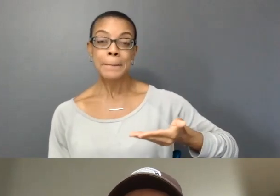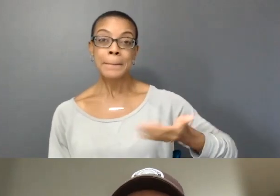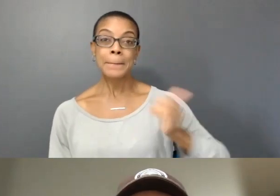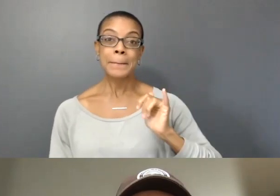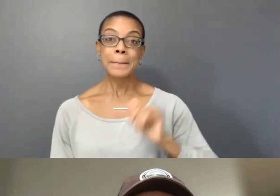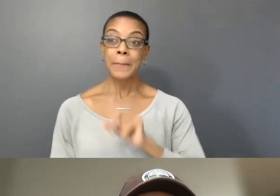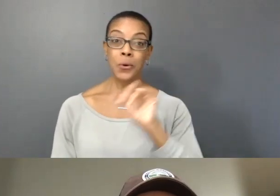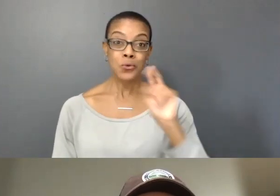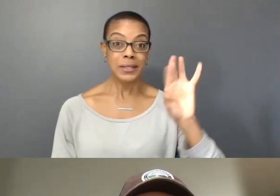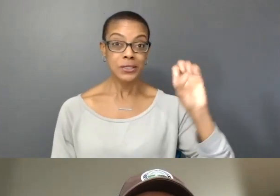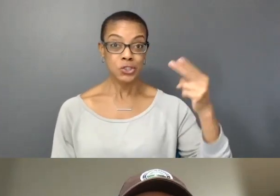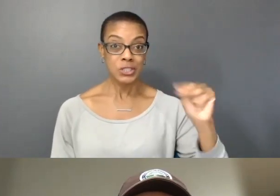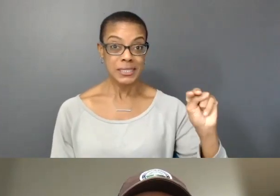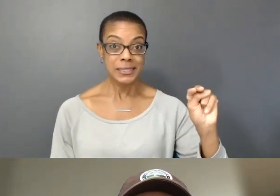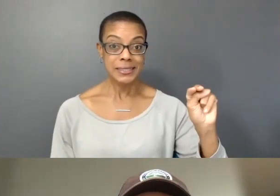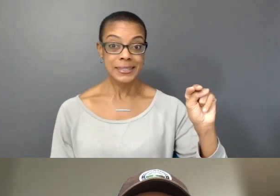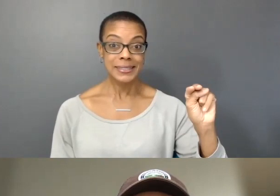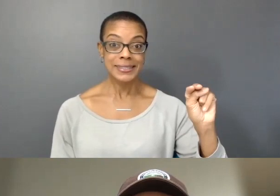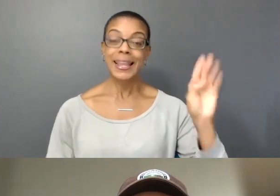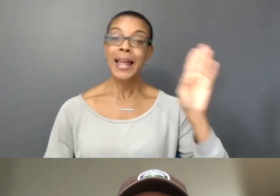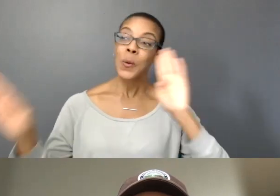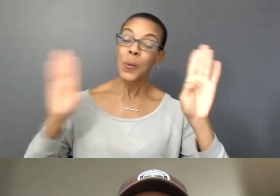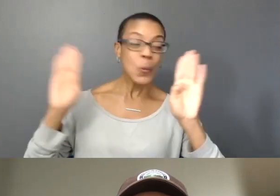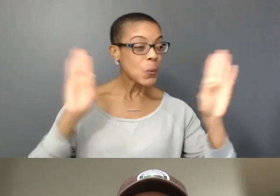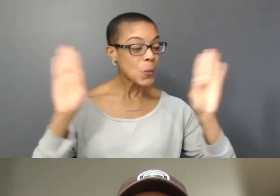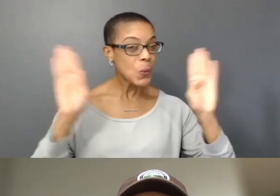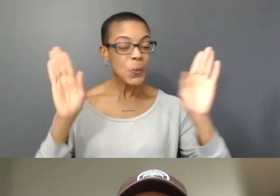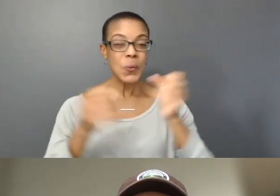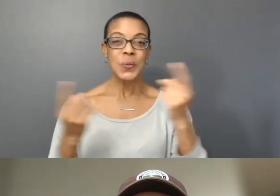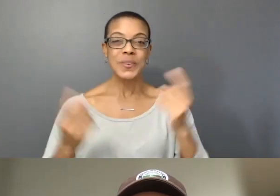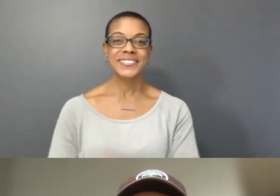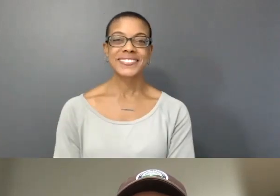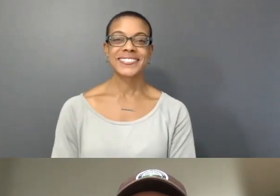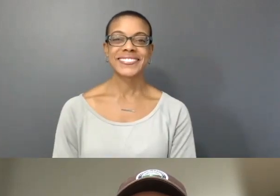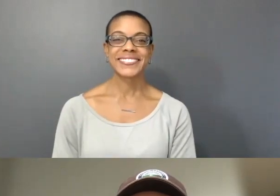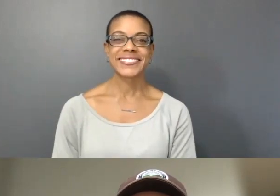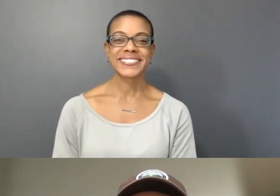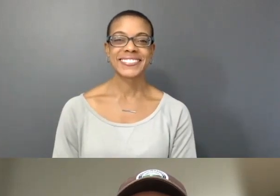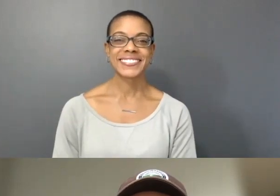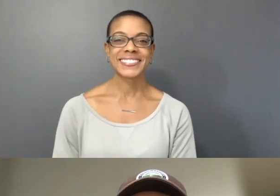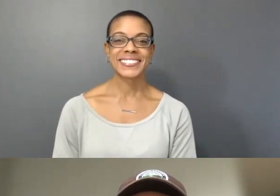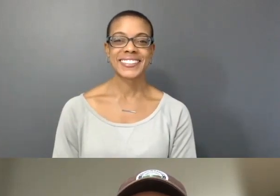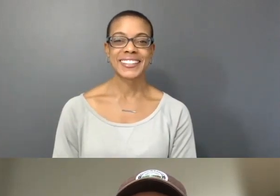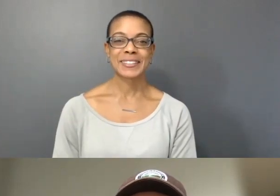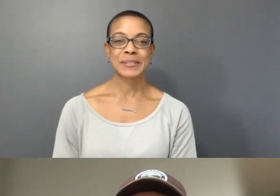Yes, hello! Hello, everybody!